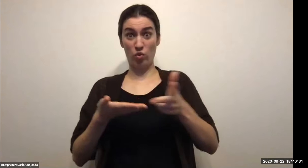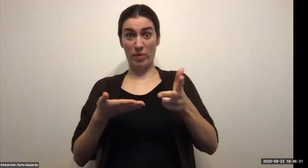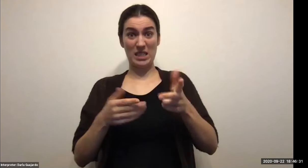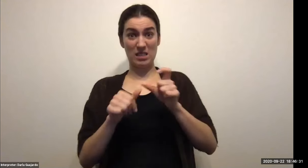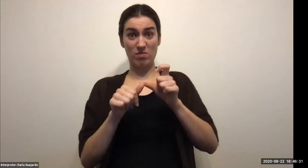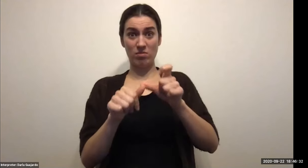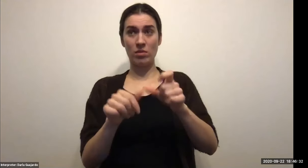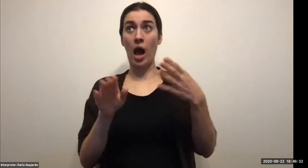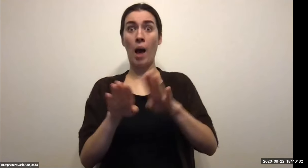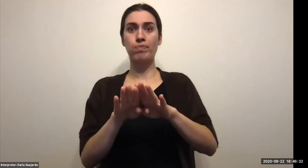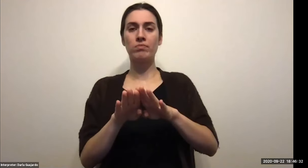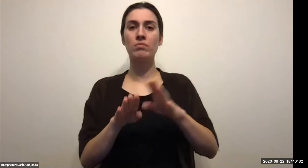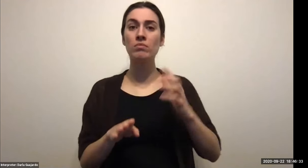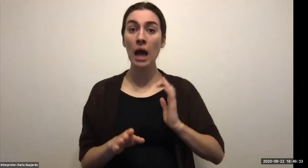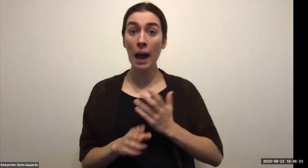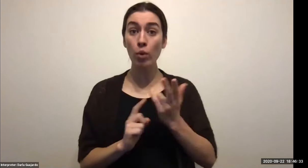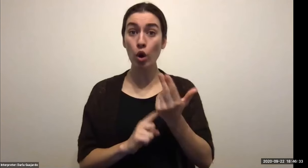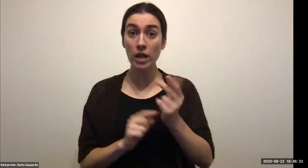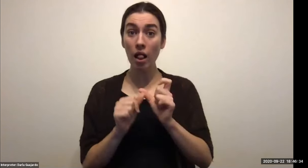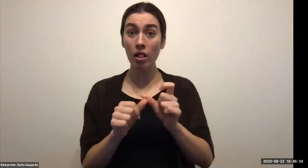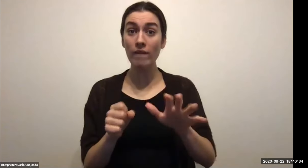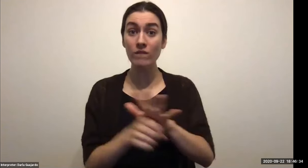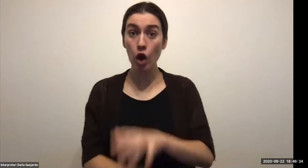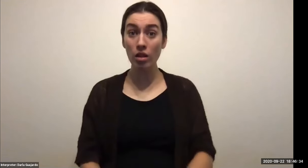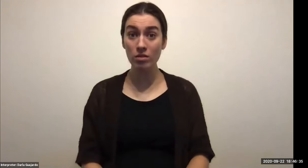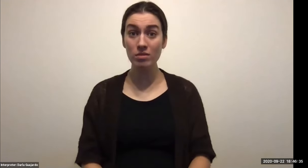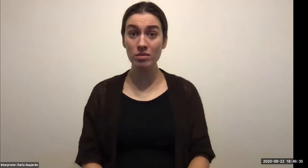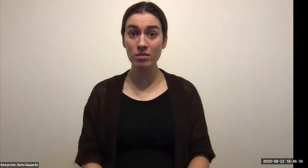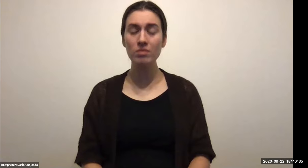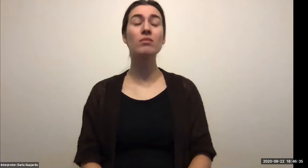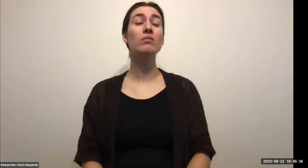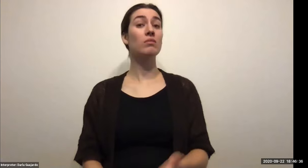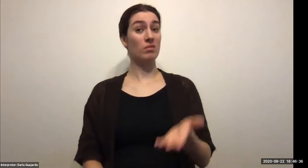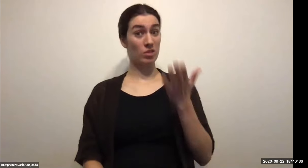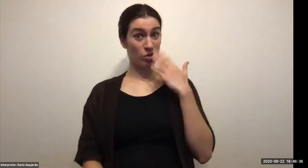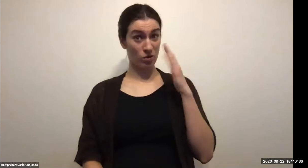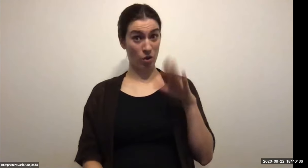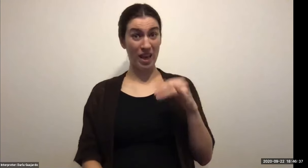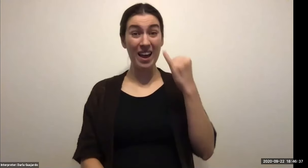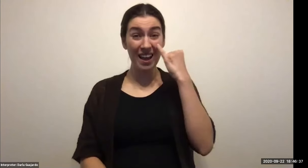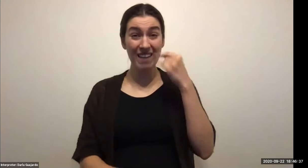Jeremy Wu (RIT Student): Thank you Keith Thank you for that speech. Jeremy Wu (RIT Student): Um, I was great. I'm always learning when you're speaking to me.